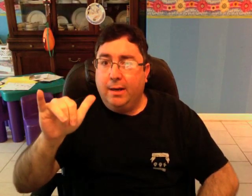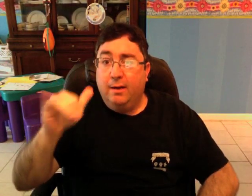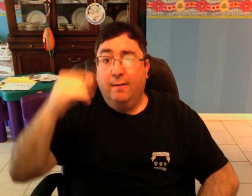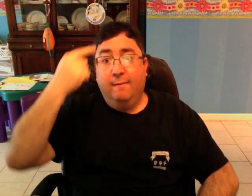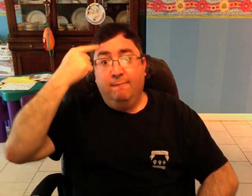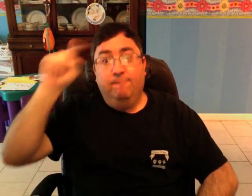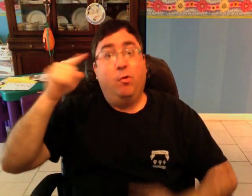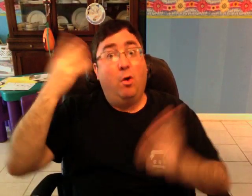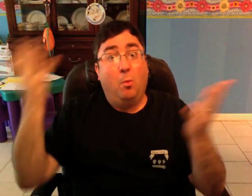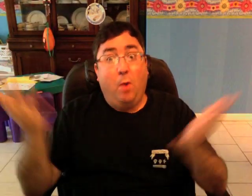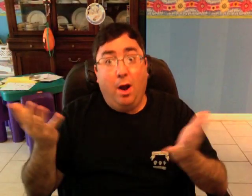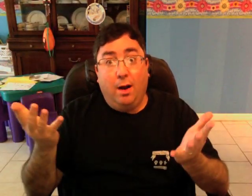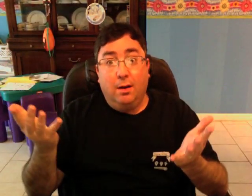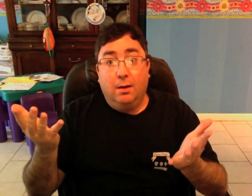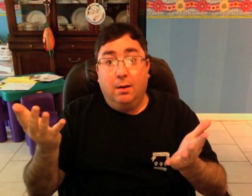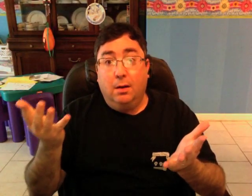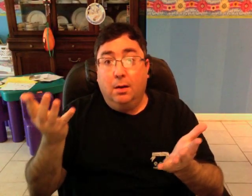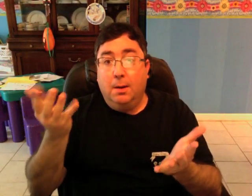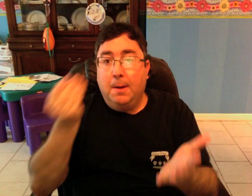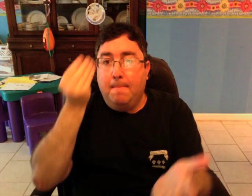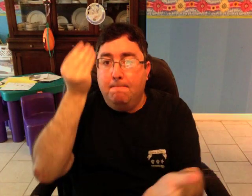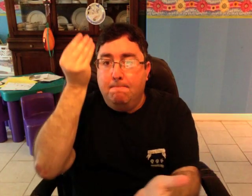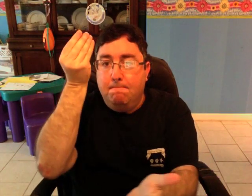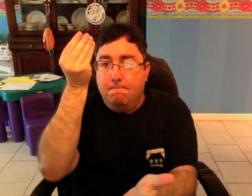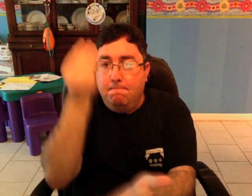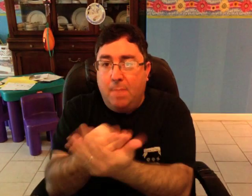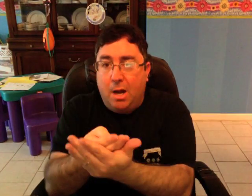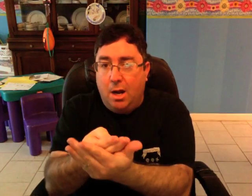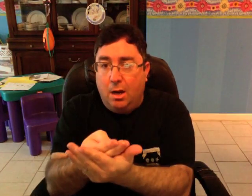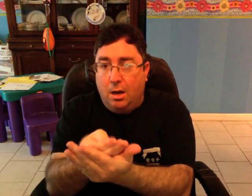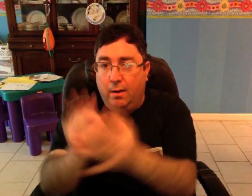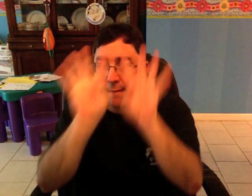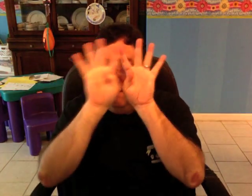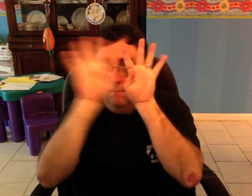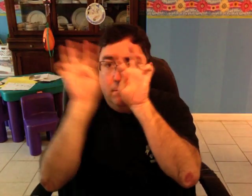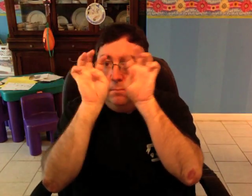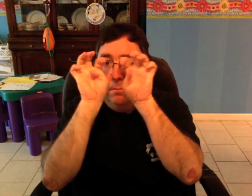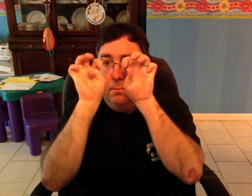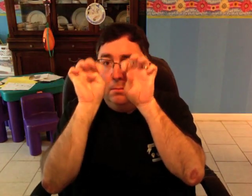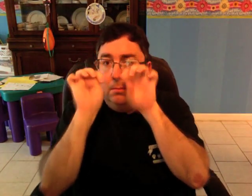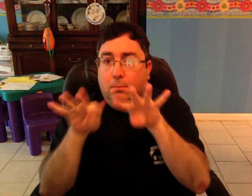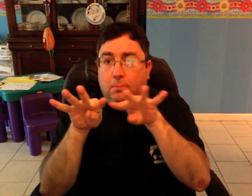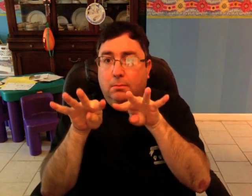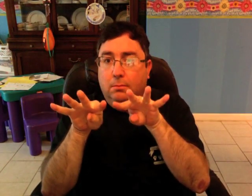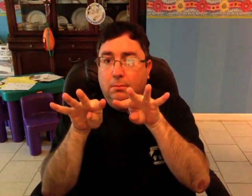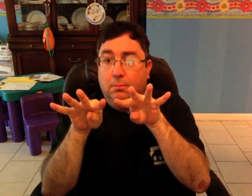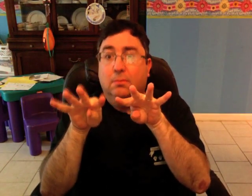A company is only about making money. The dollar signs in their eyes.